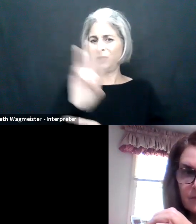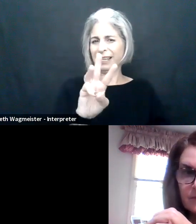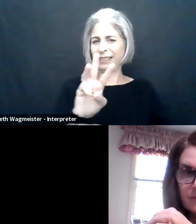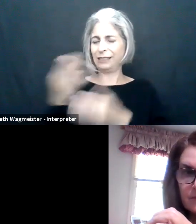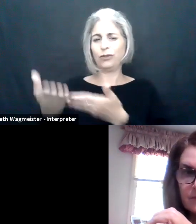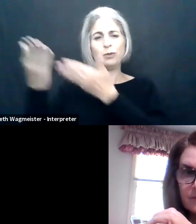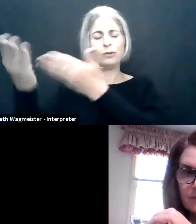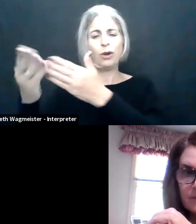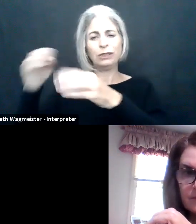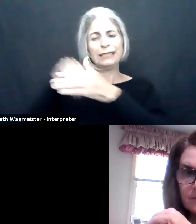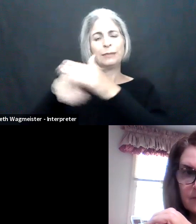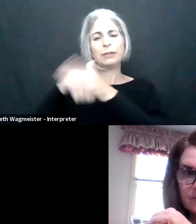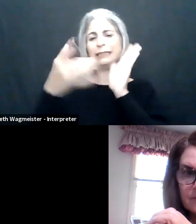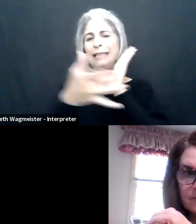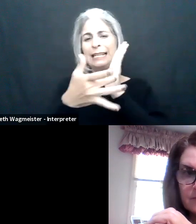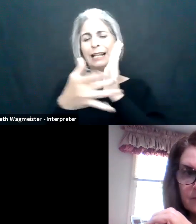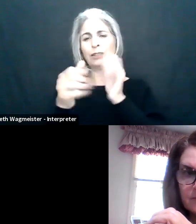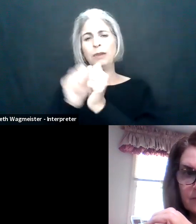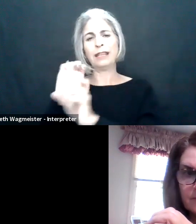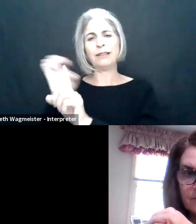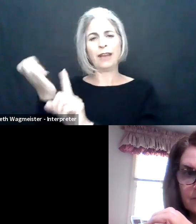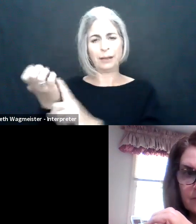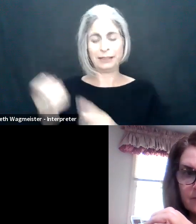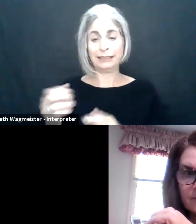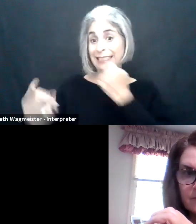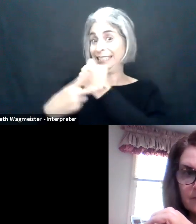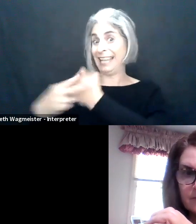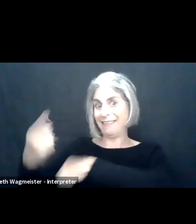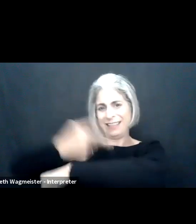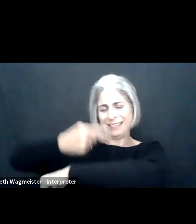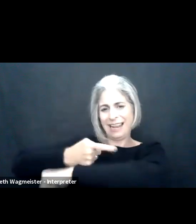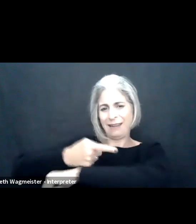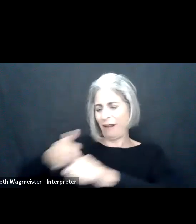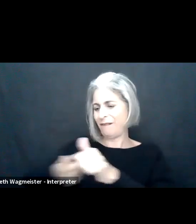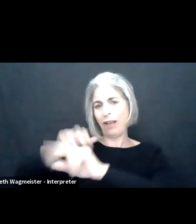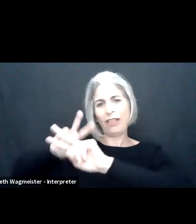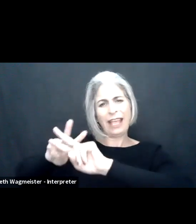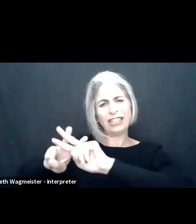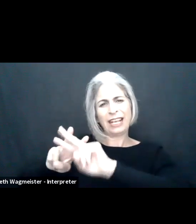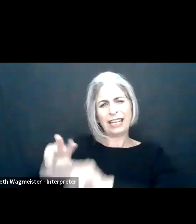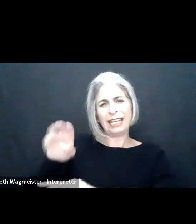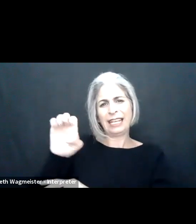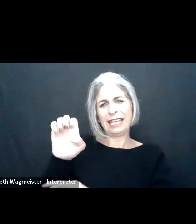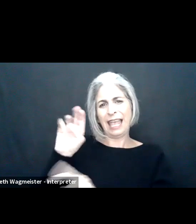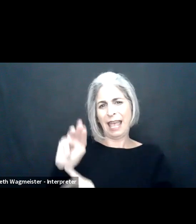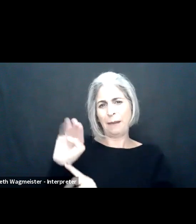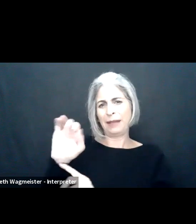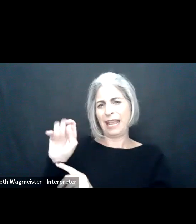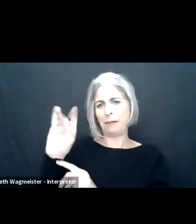This fall join us in Washington, D.C. October 4th through the sixth for promoting accessibility technologies and environments.